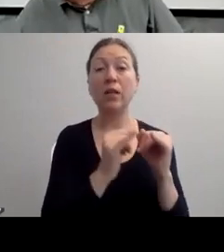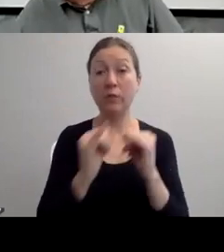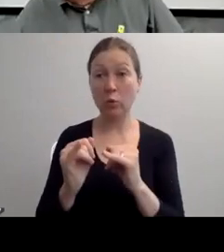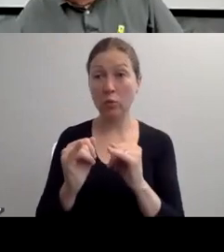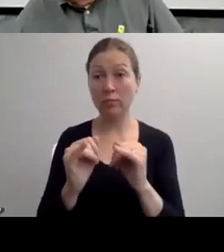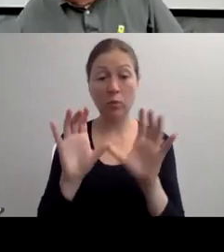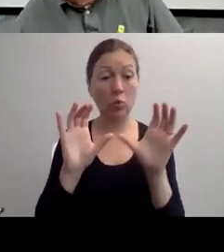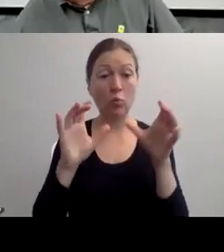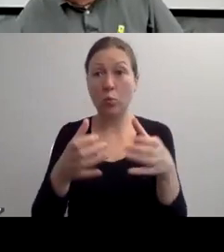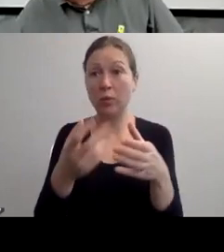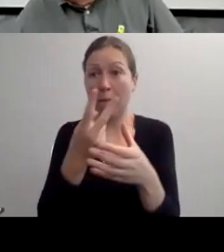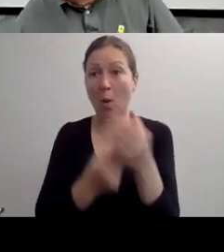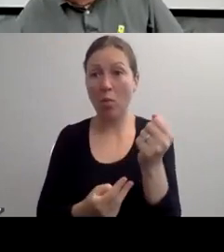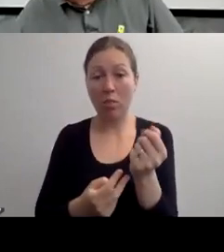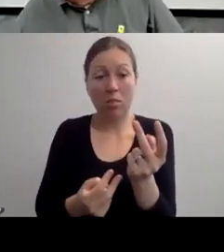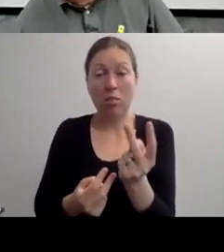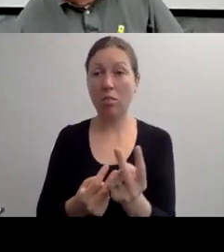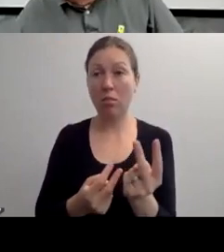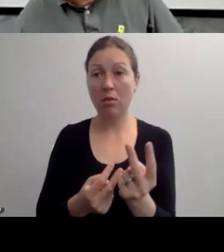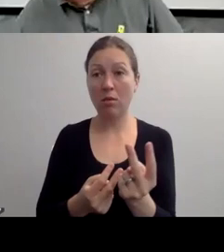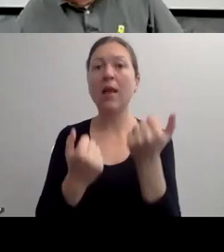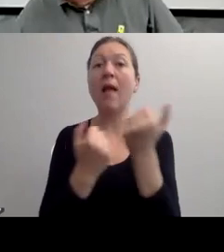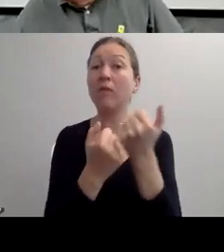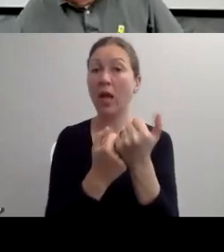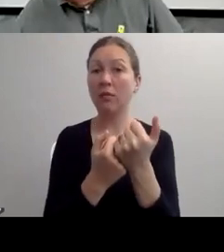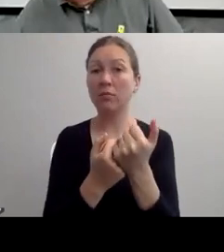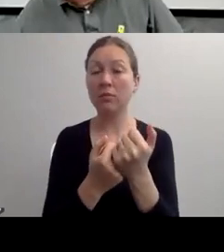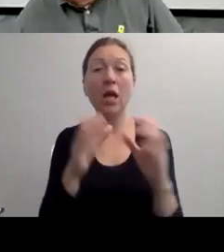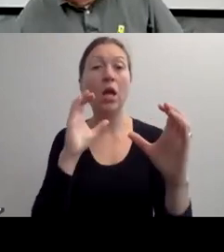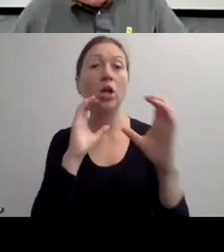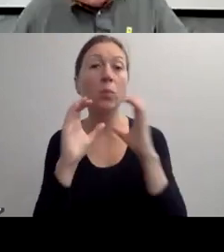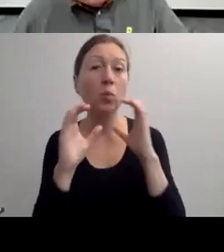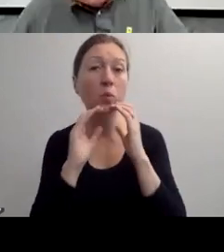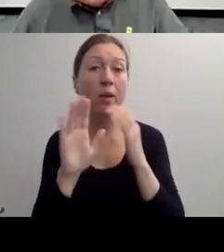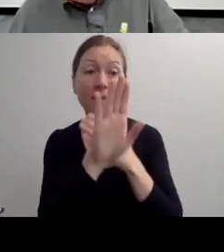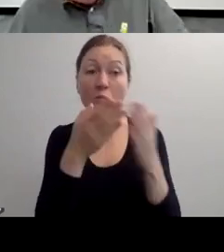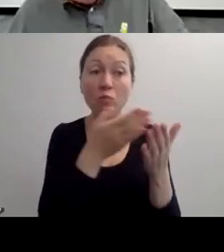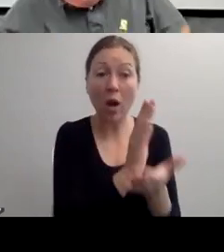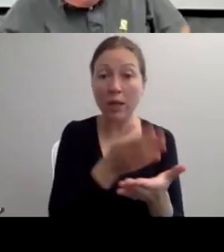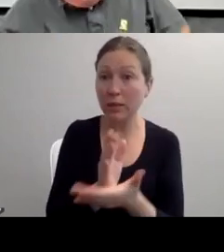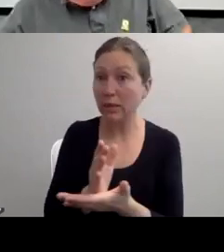THEY USE, SUCH AS A WHEELCHAIR USER OR A VENTILATOR USER."